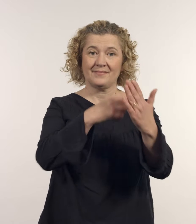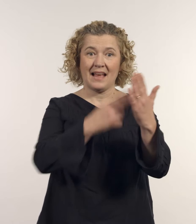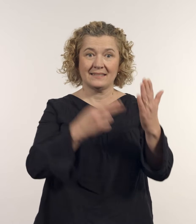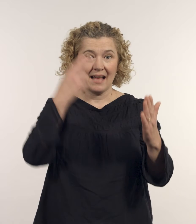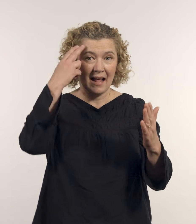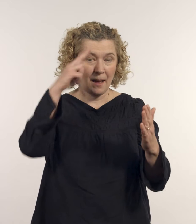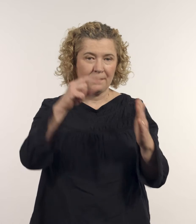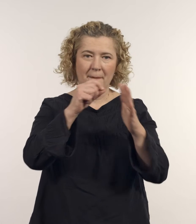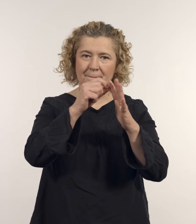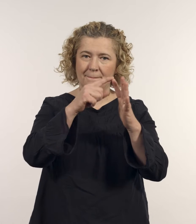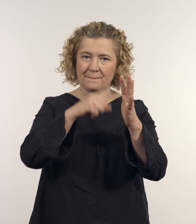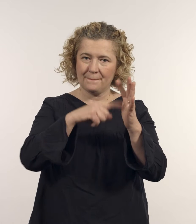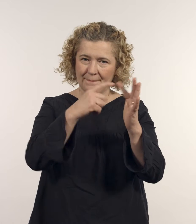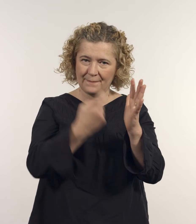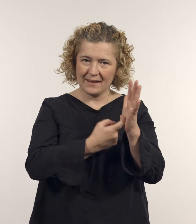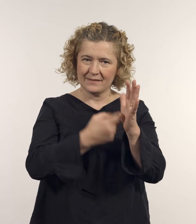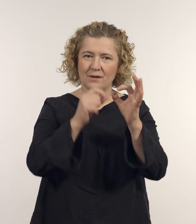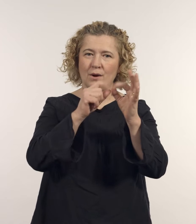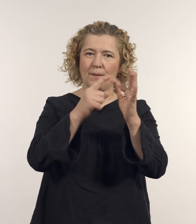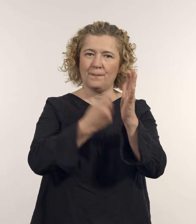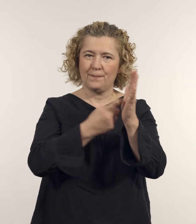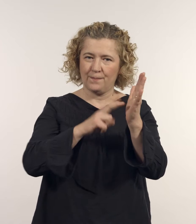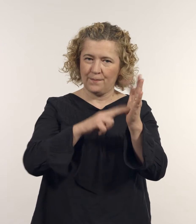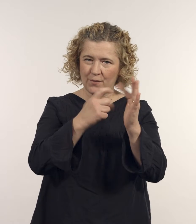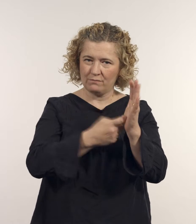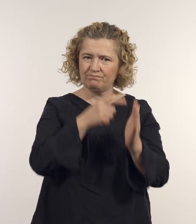Artist: Peter Berner.